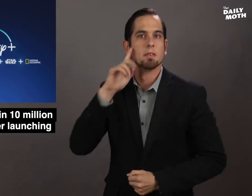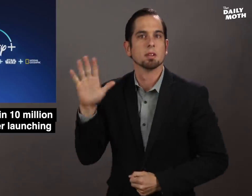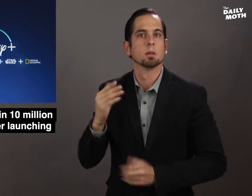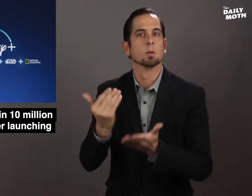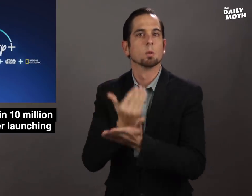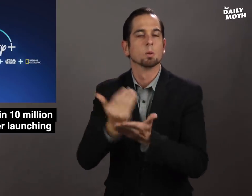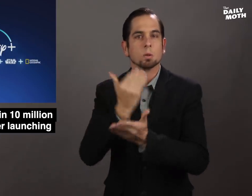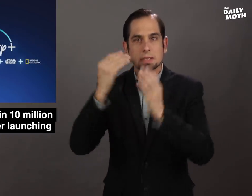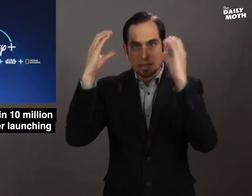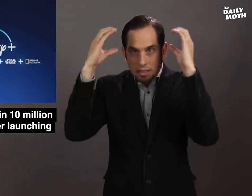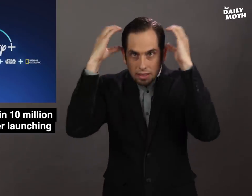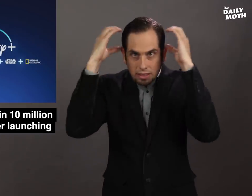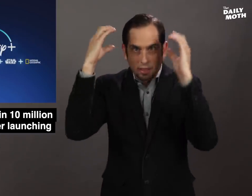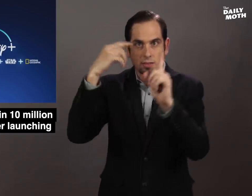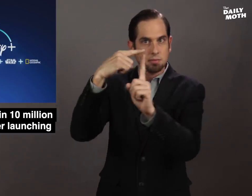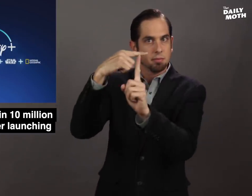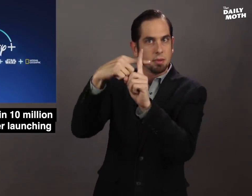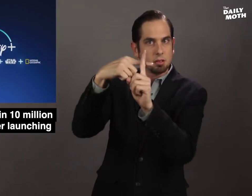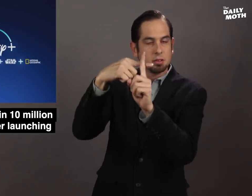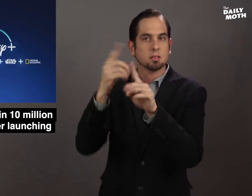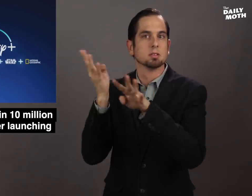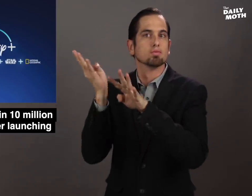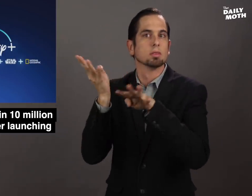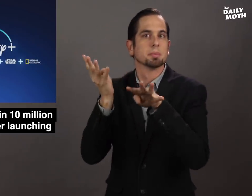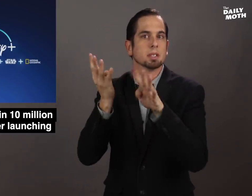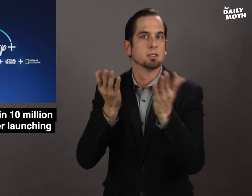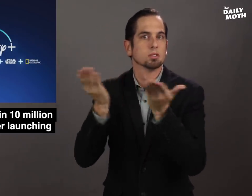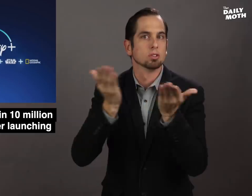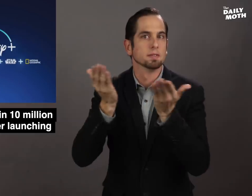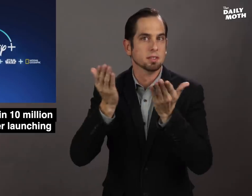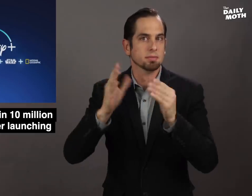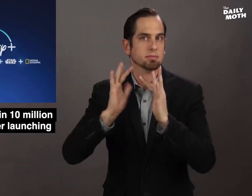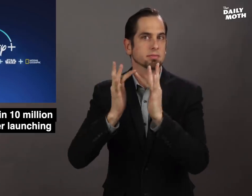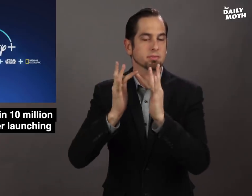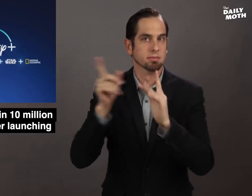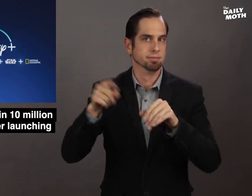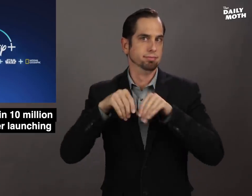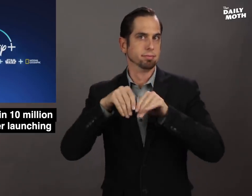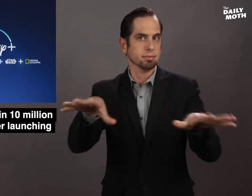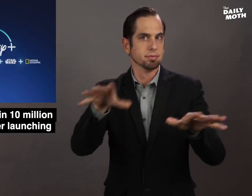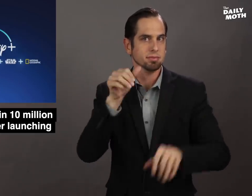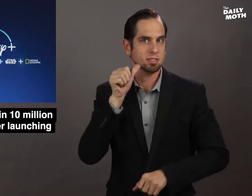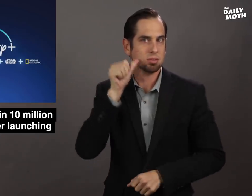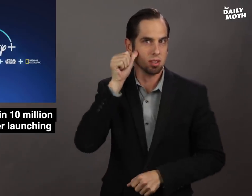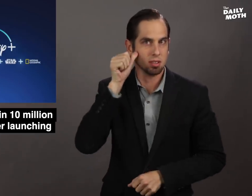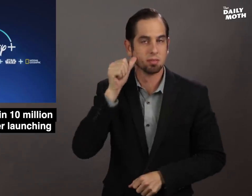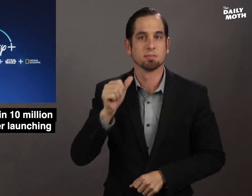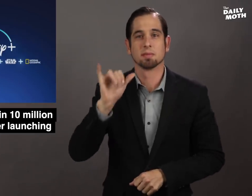for their new Disney+ streaming service that they launched yesterday.